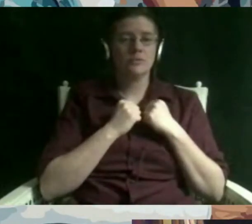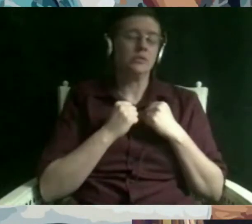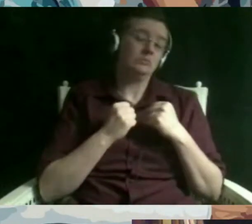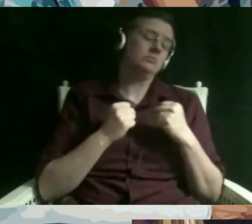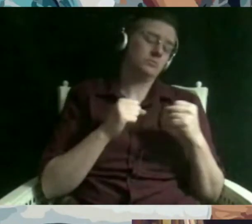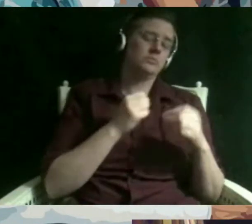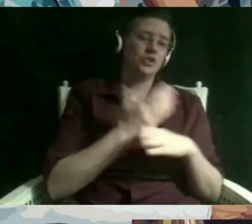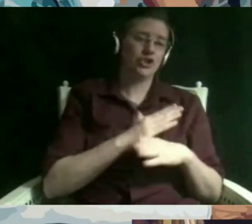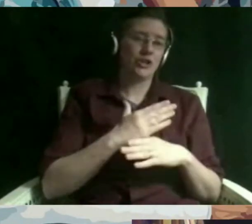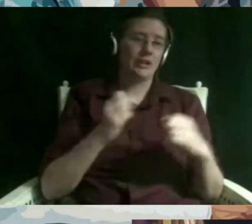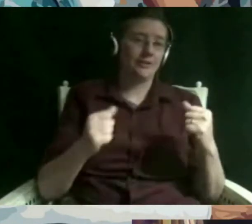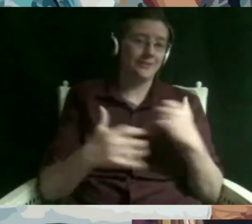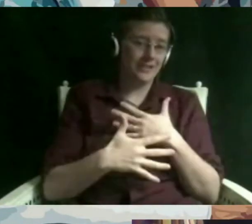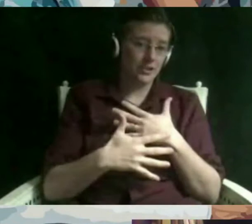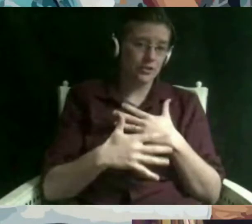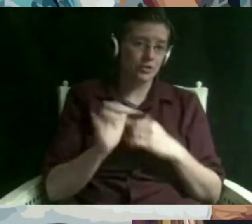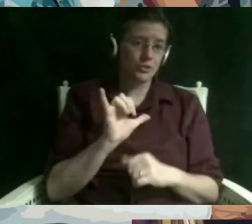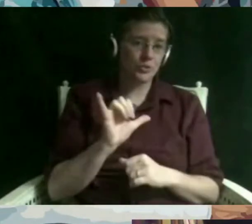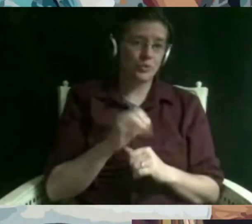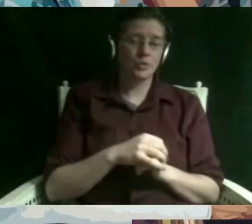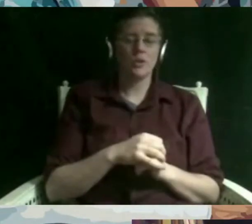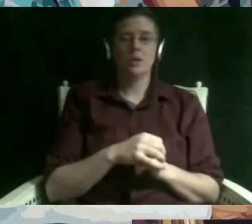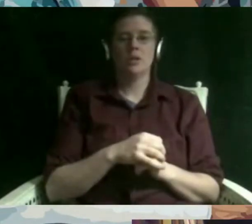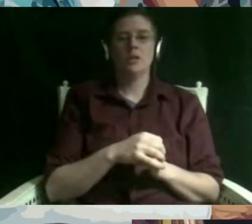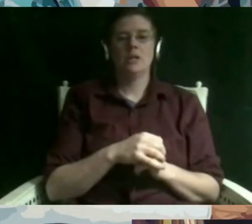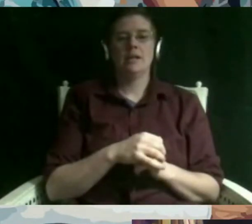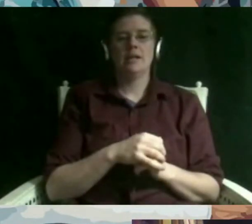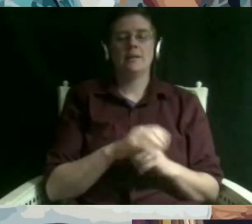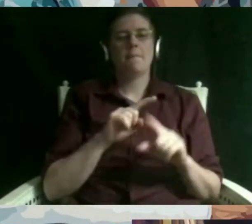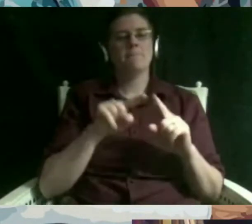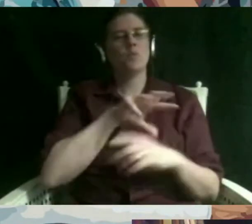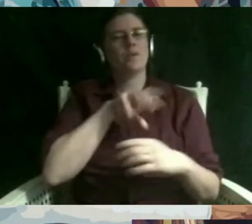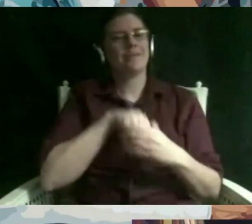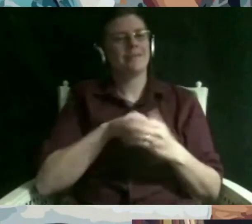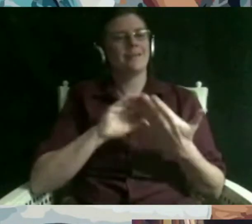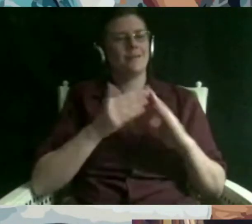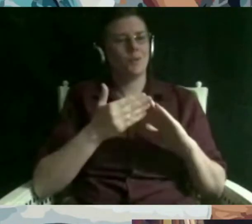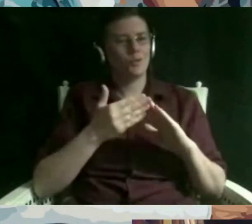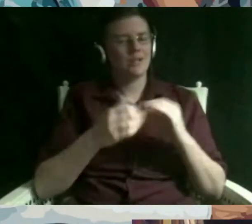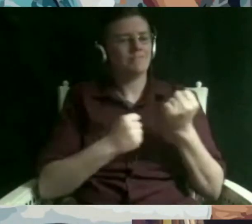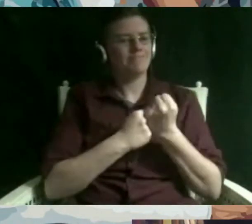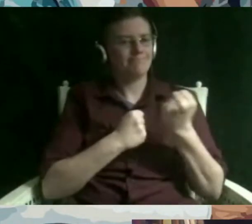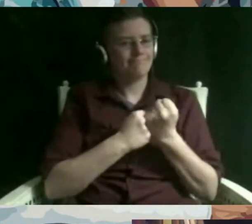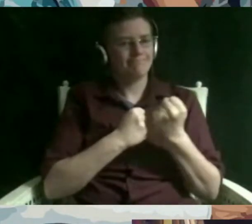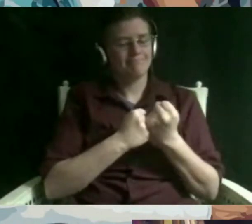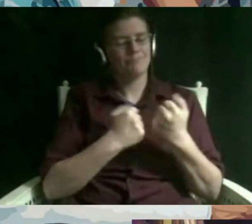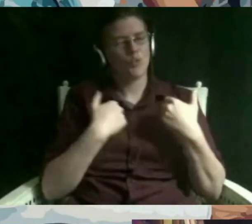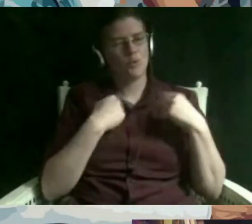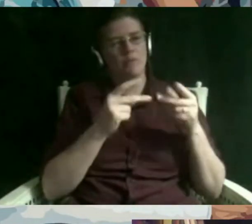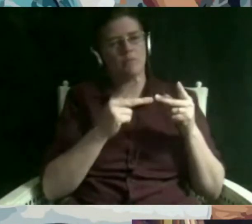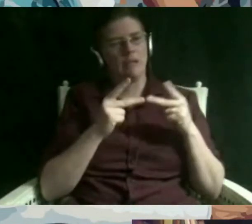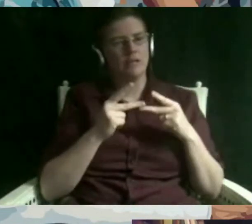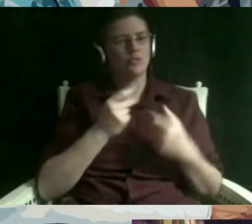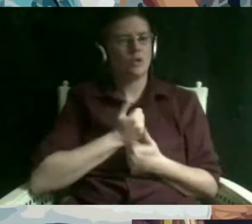within that community that place of support you have a shoulder to air your you know your fears um